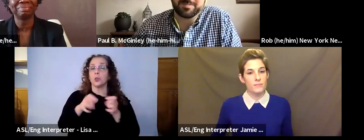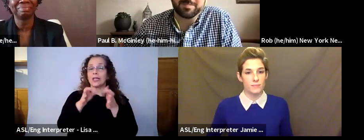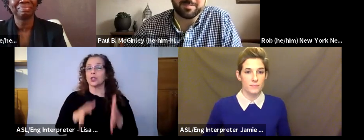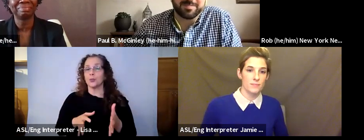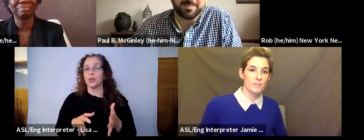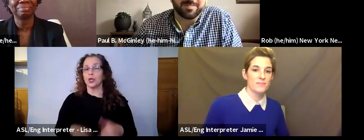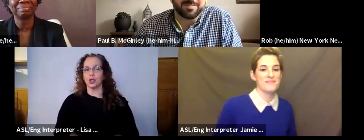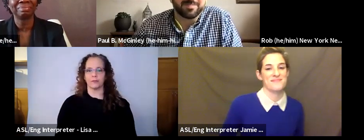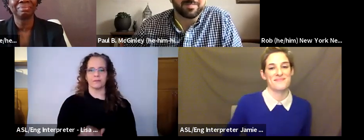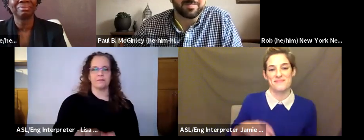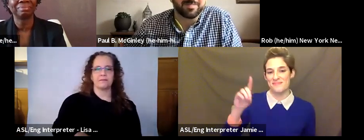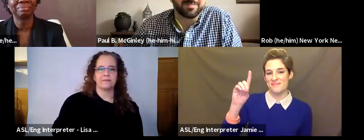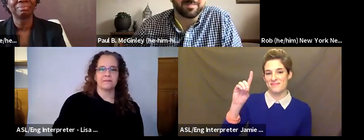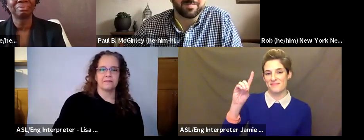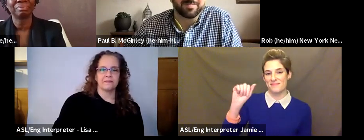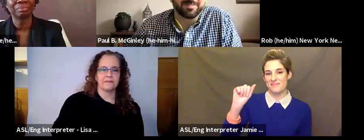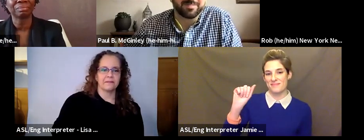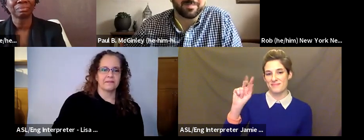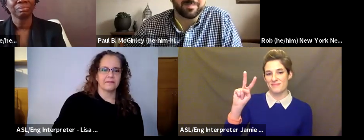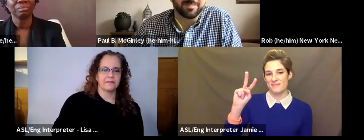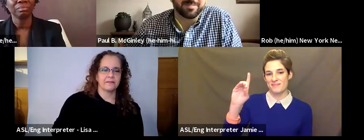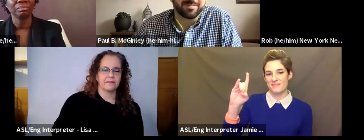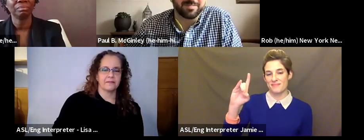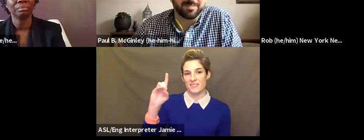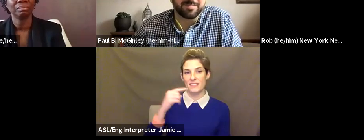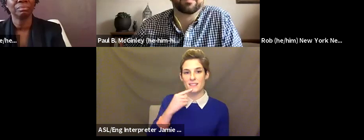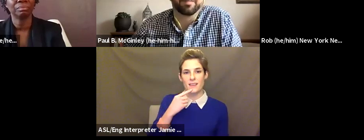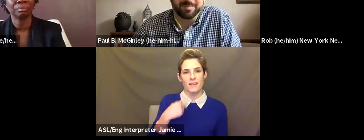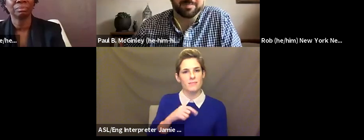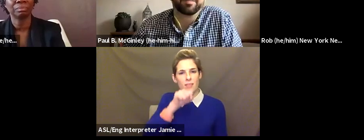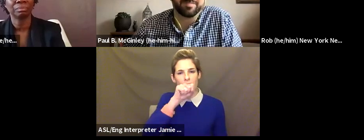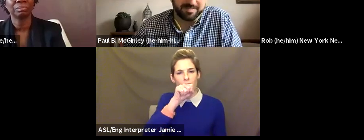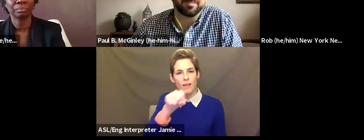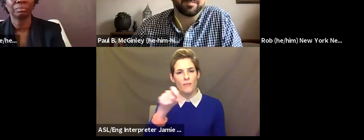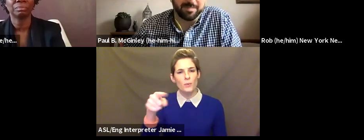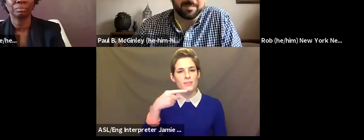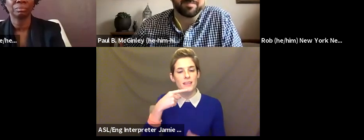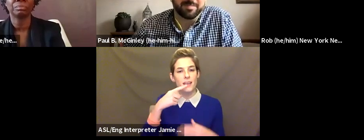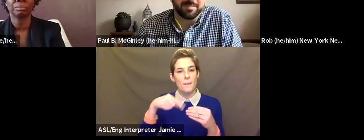David Shane: Kim, I really love what you're talking about around flexibility. I think that's such a key component and something